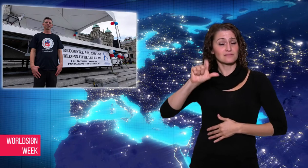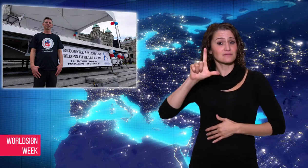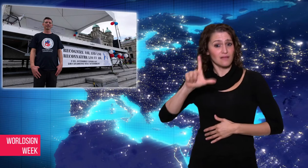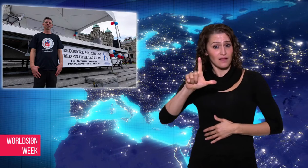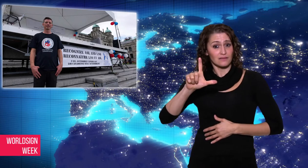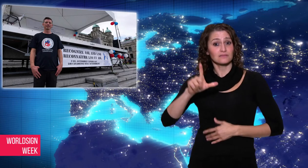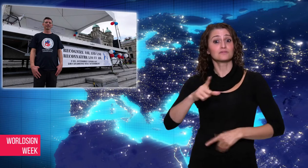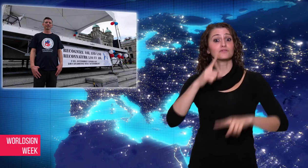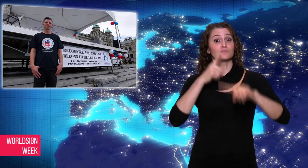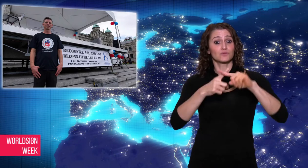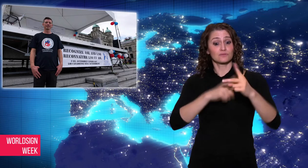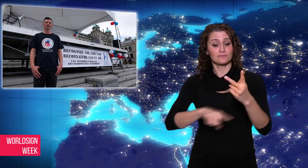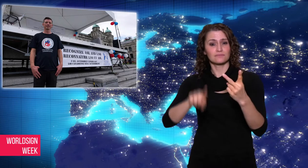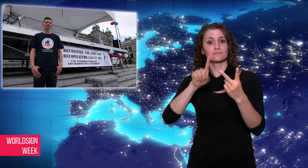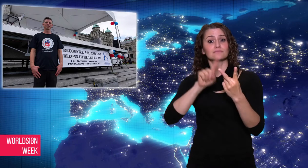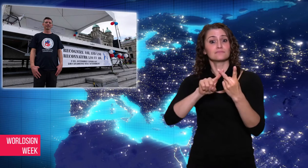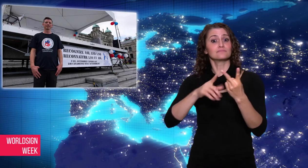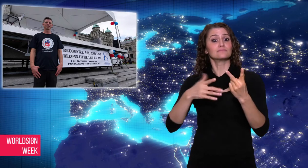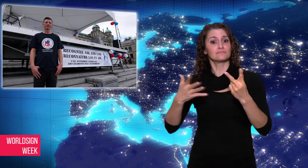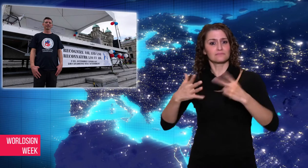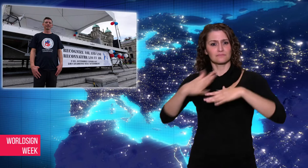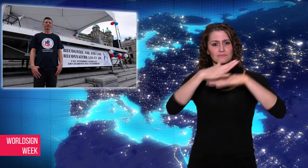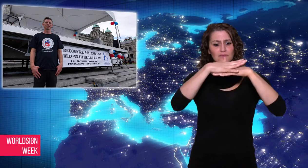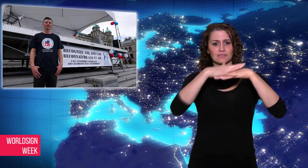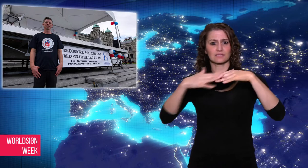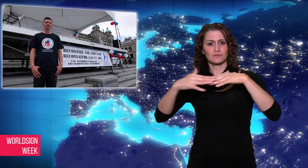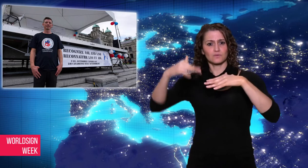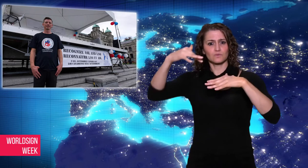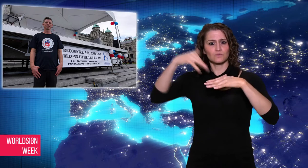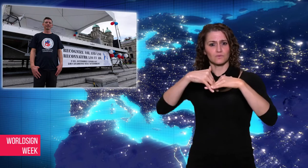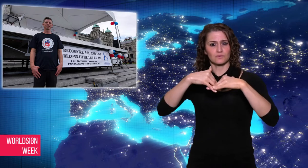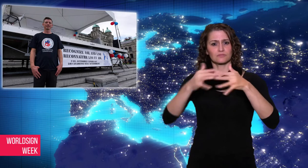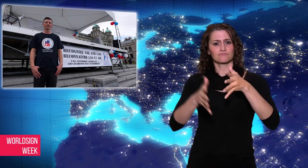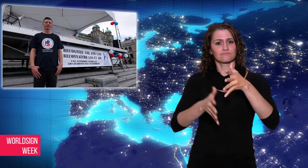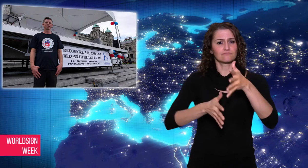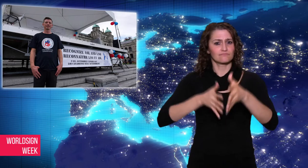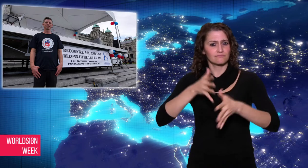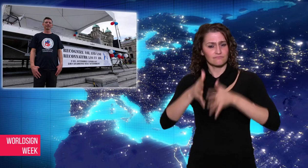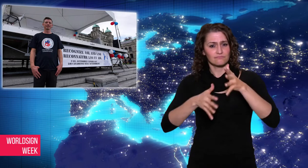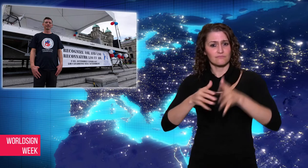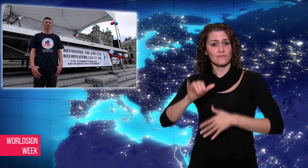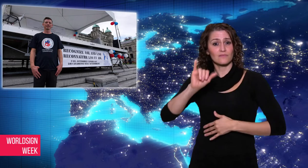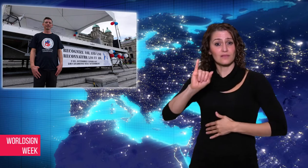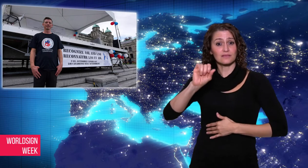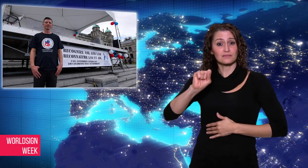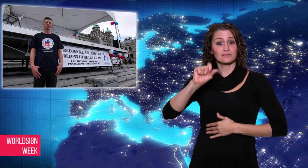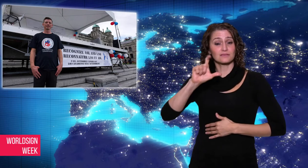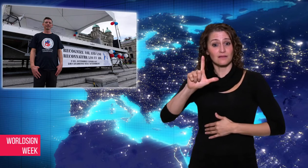Language (ISL), and Langue des